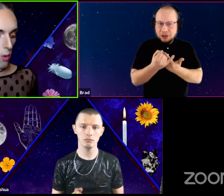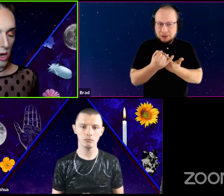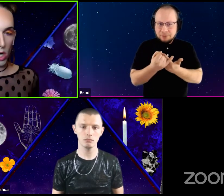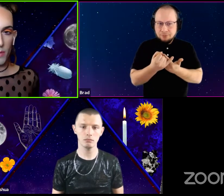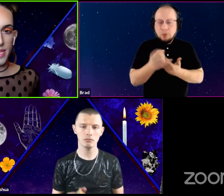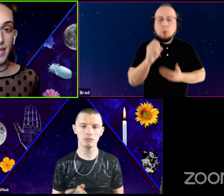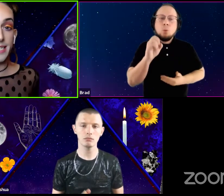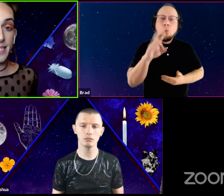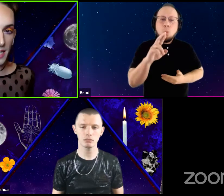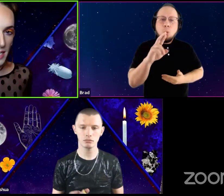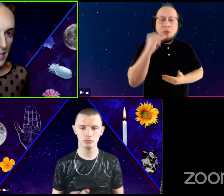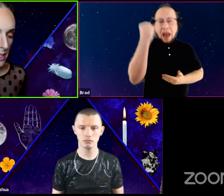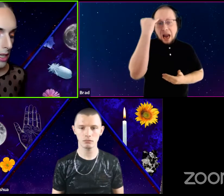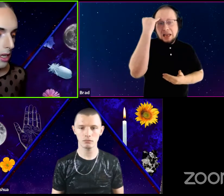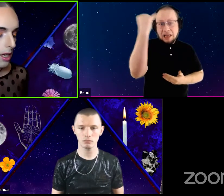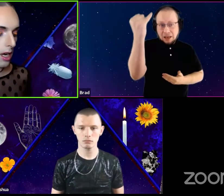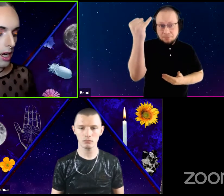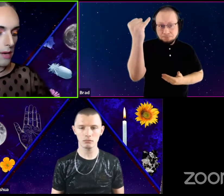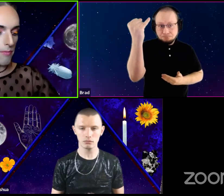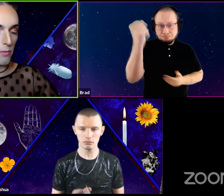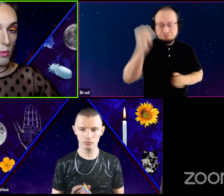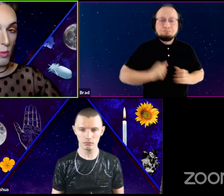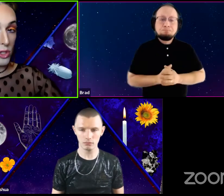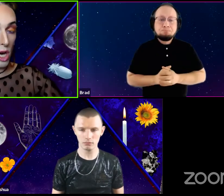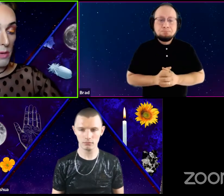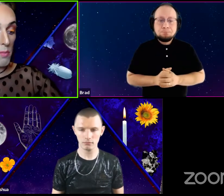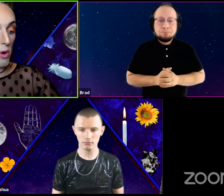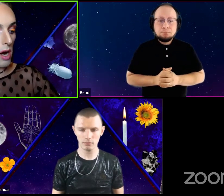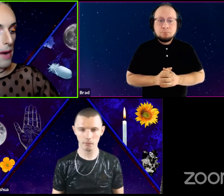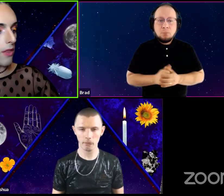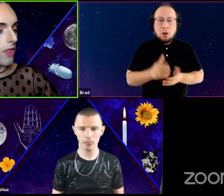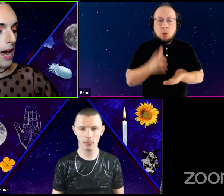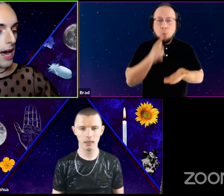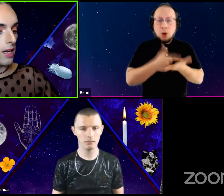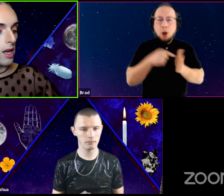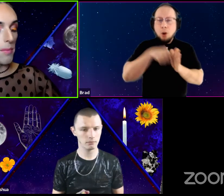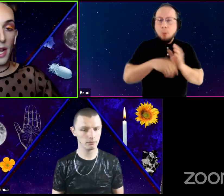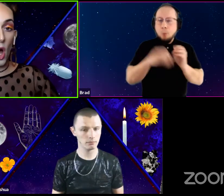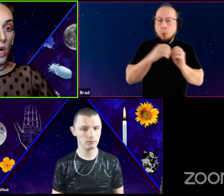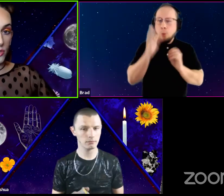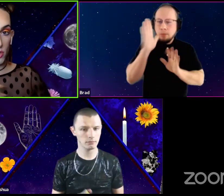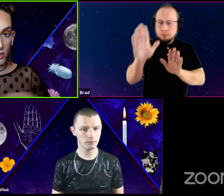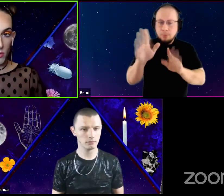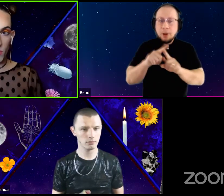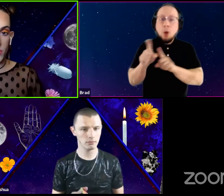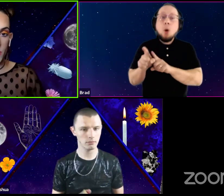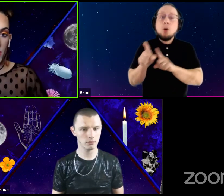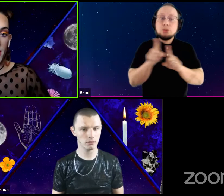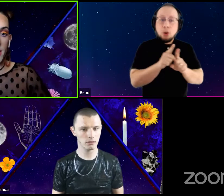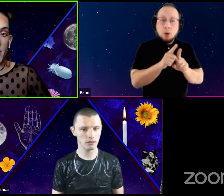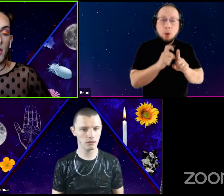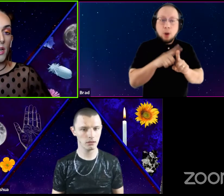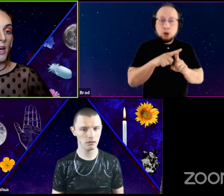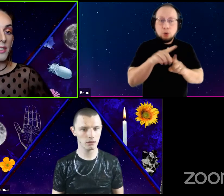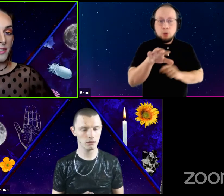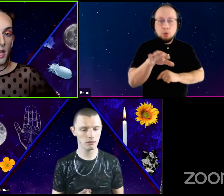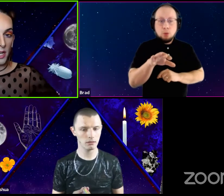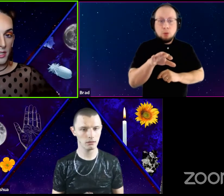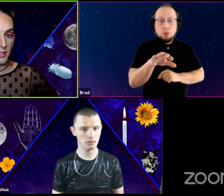or the idea. We'll talk more about that. But I also want to bring in a Sonnet.